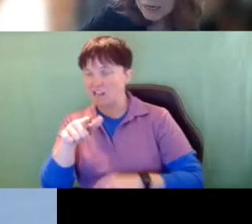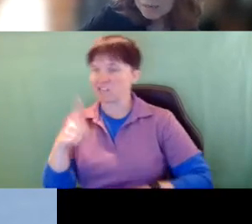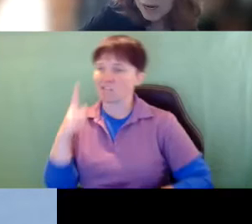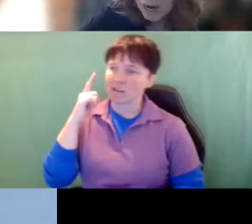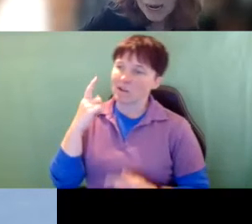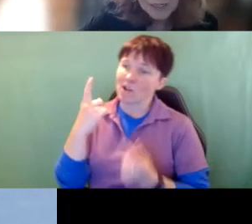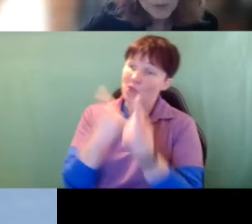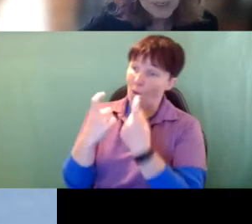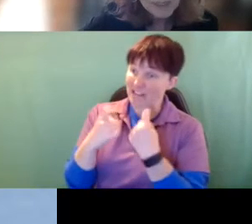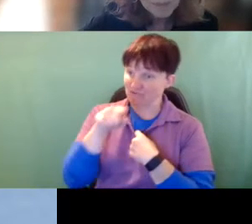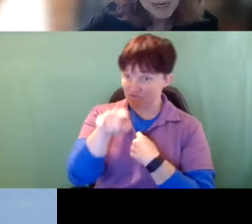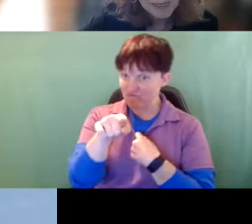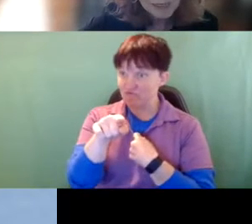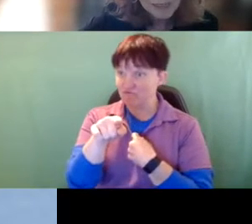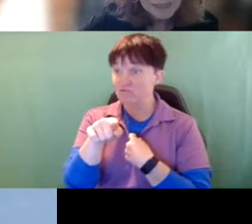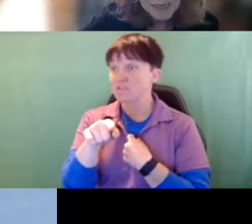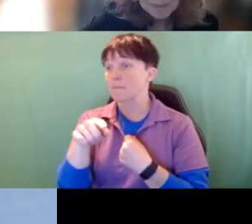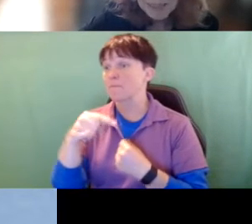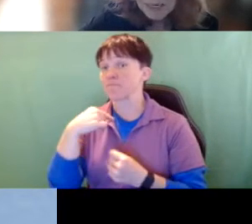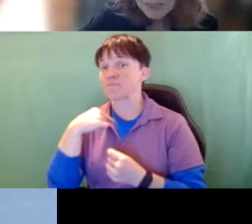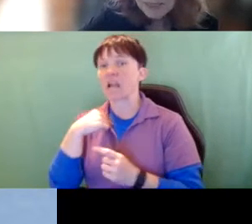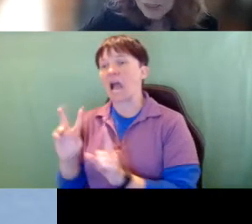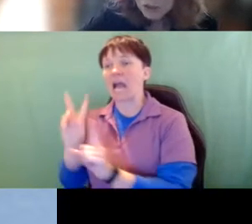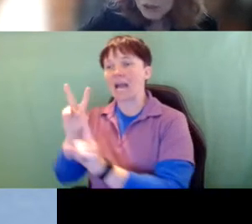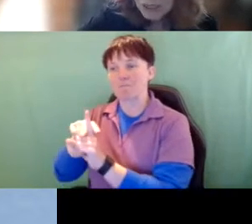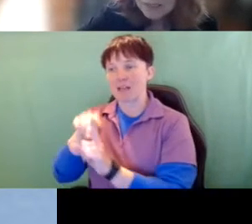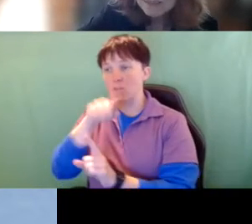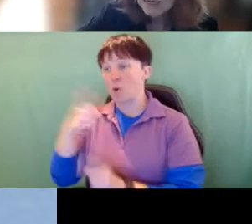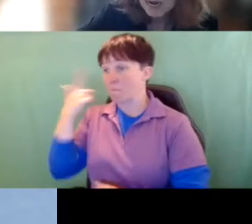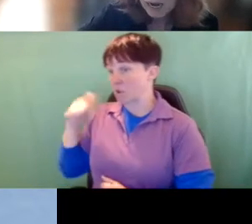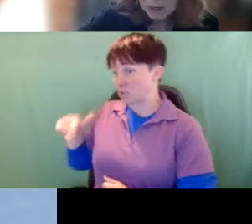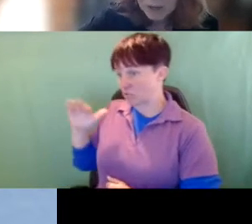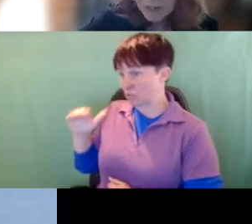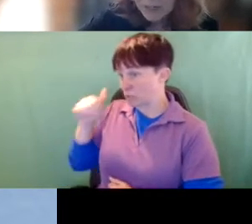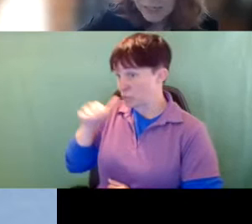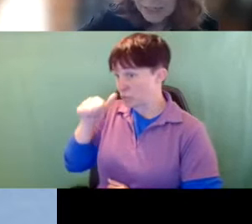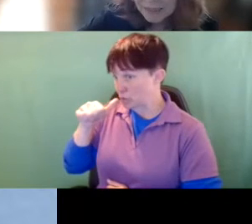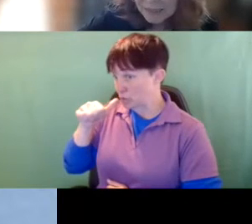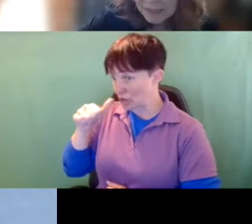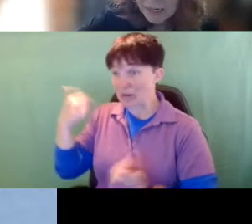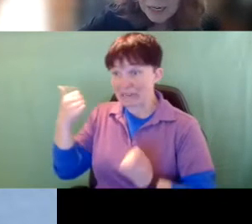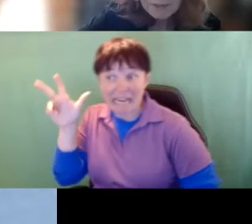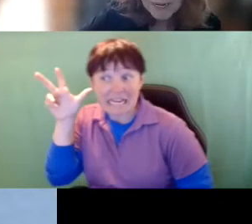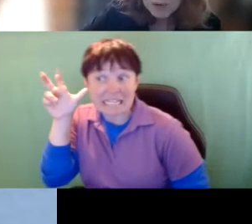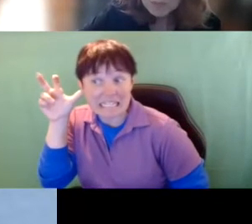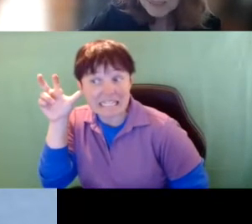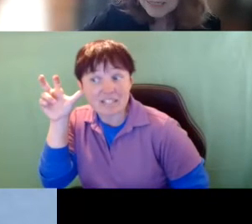go in and apply these because this little girl has a lot of hearing they don't believe